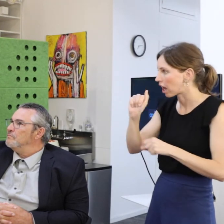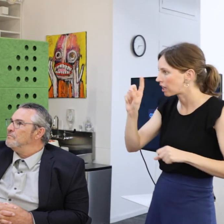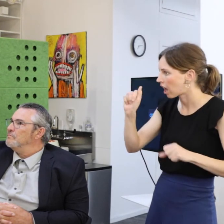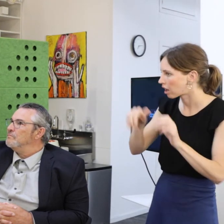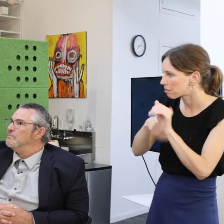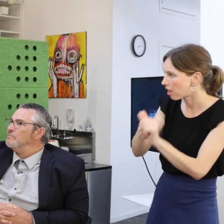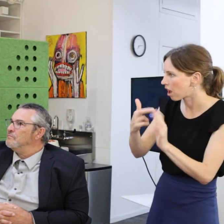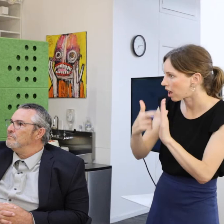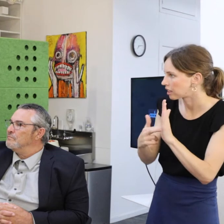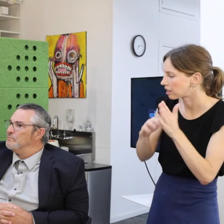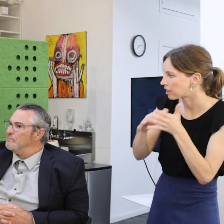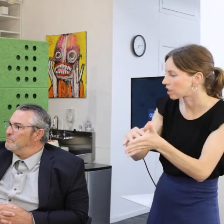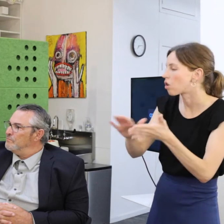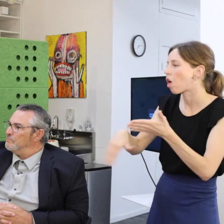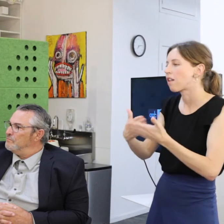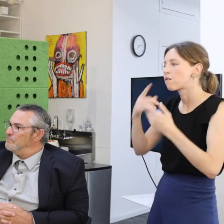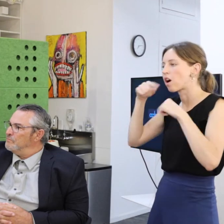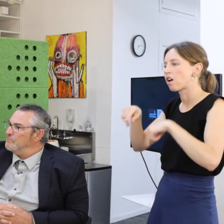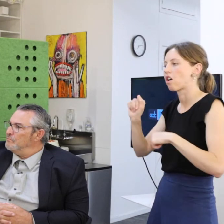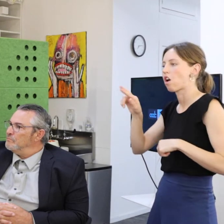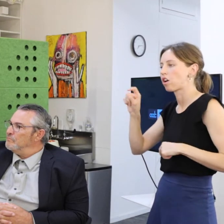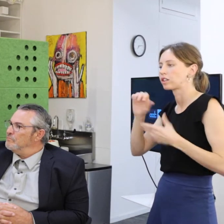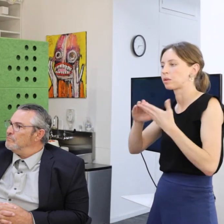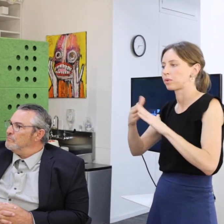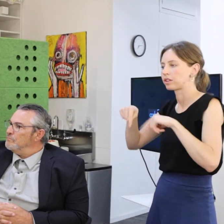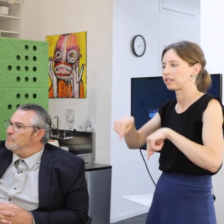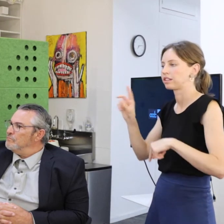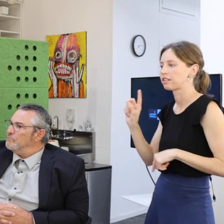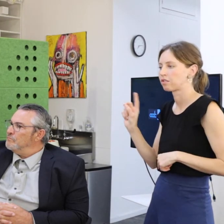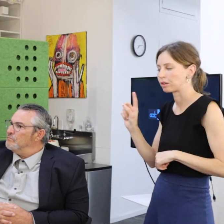all of this for all of the arts communities in Denver.